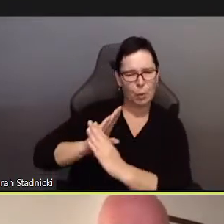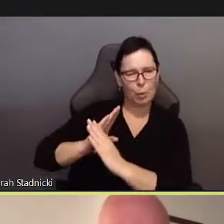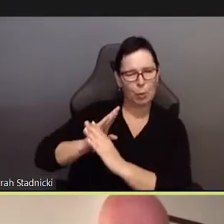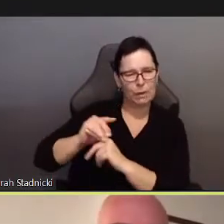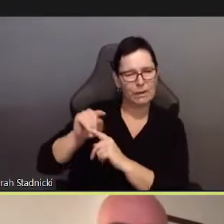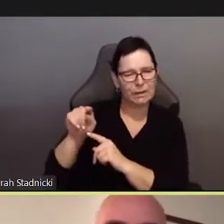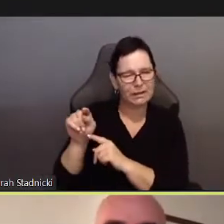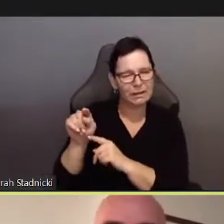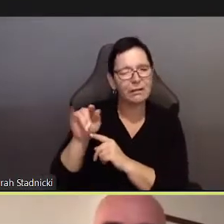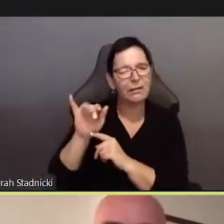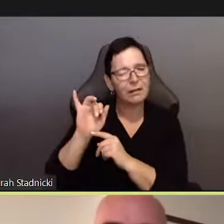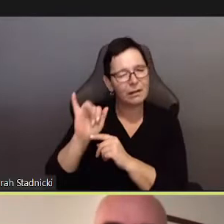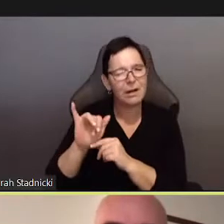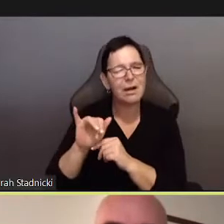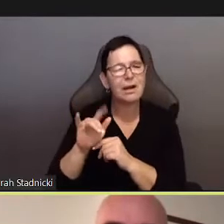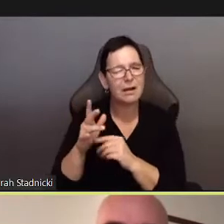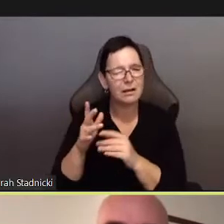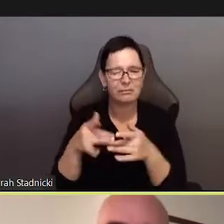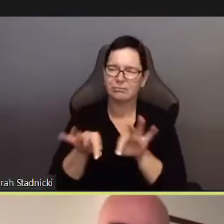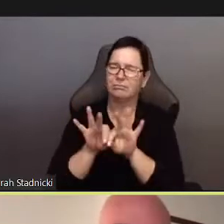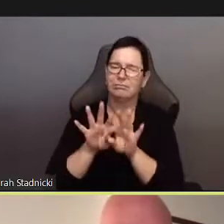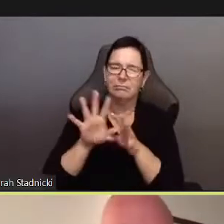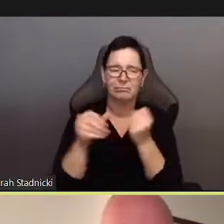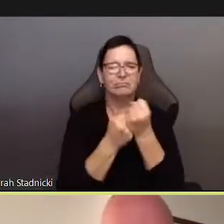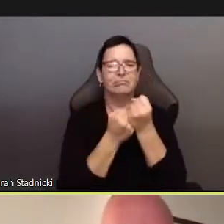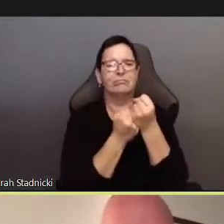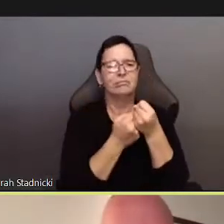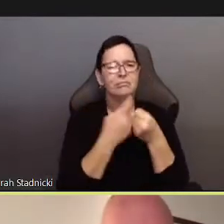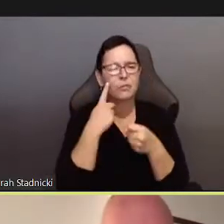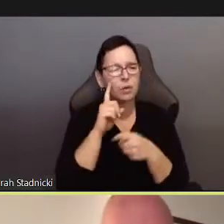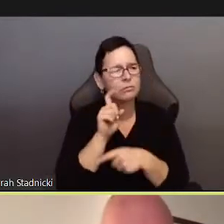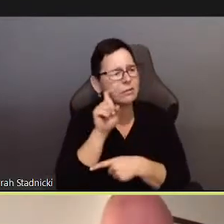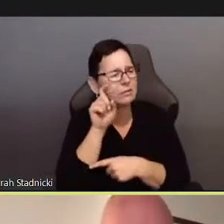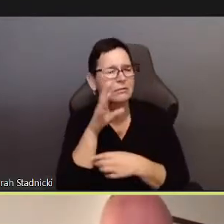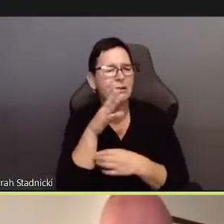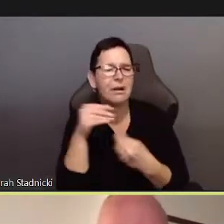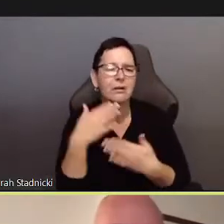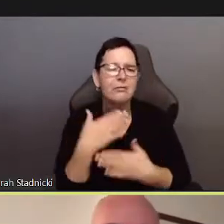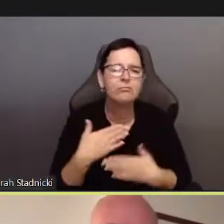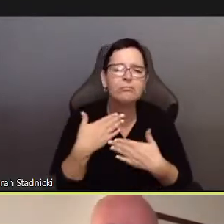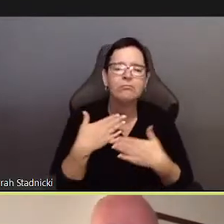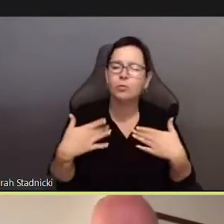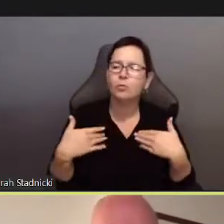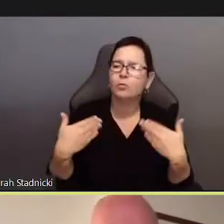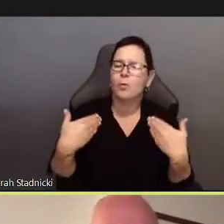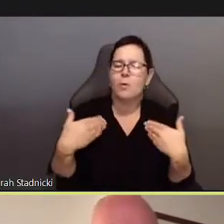As evidence by glory holes on the part of public health departments, as prophylaxis.